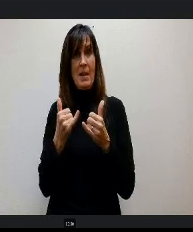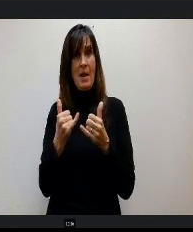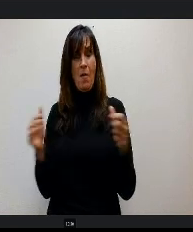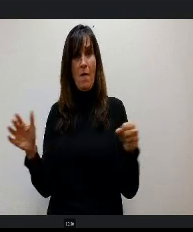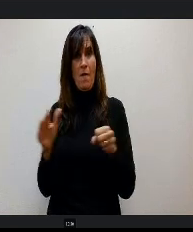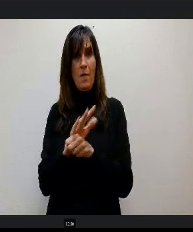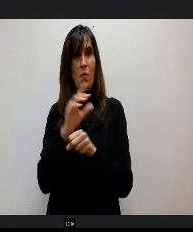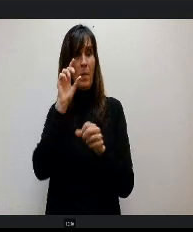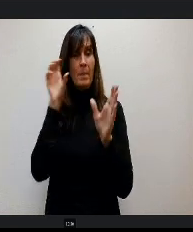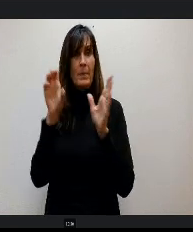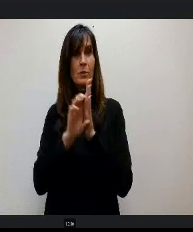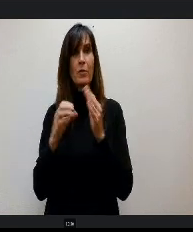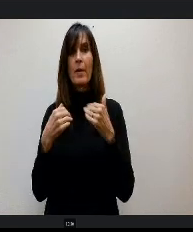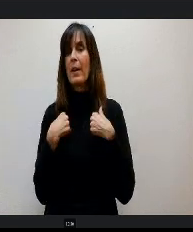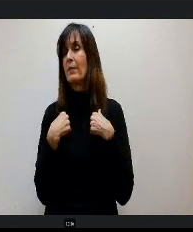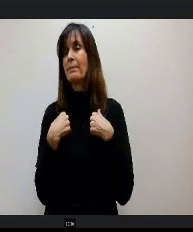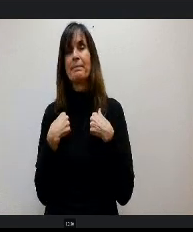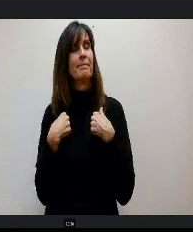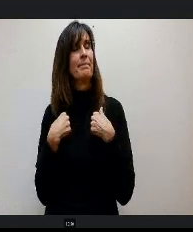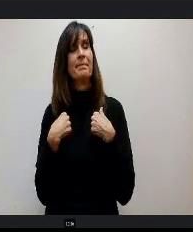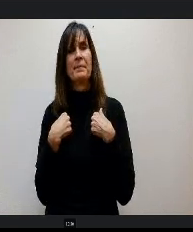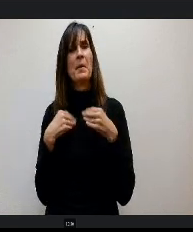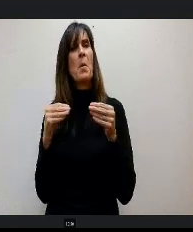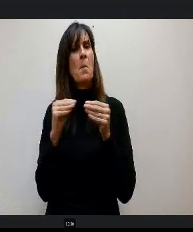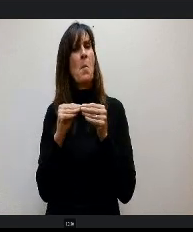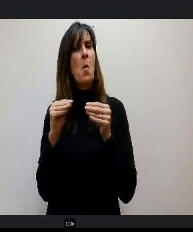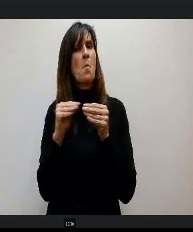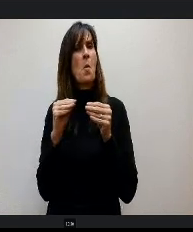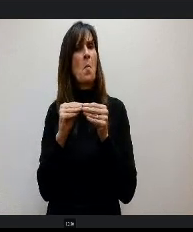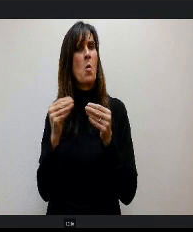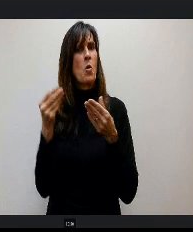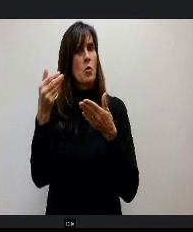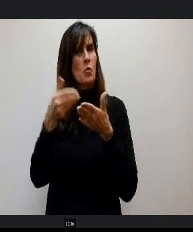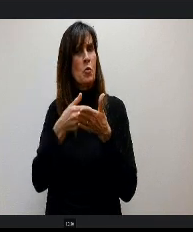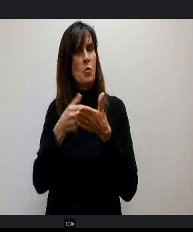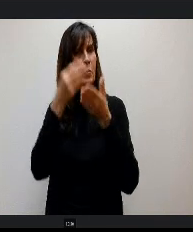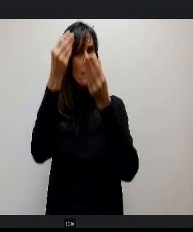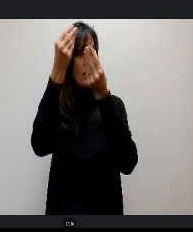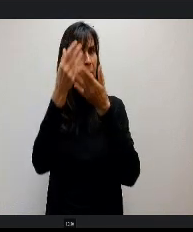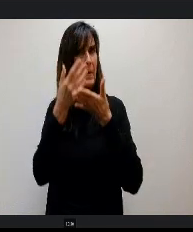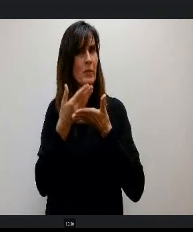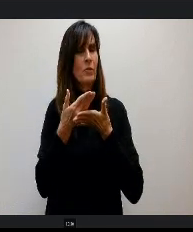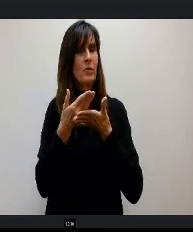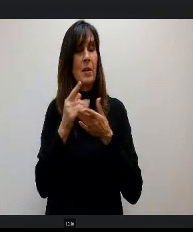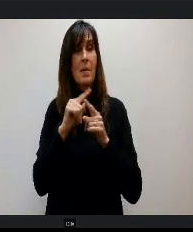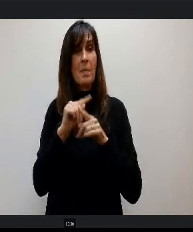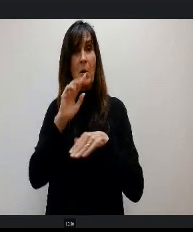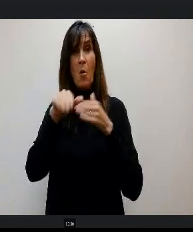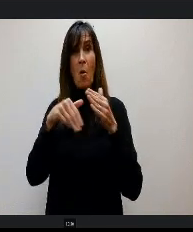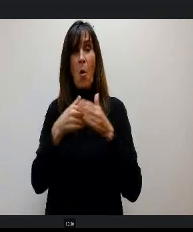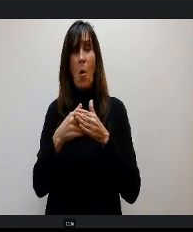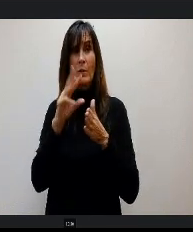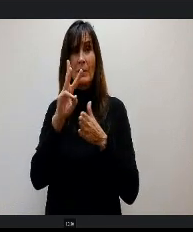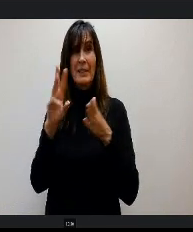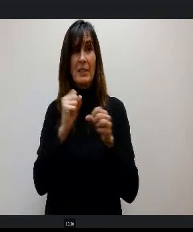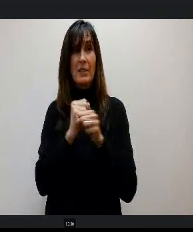Getting a little bit more puzzle pieces every day, but we haven't seen all six years of the run but